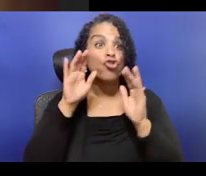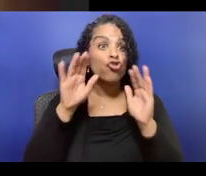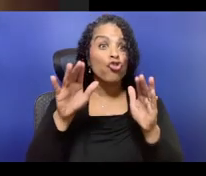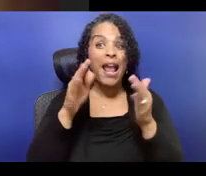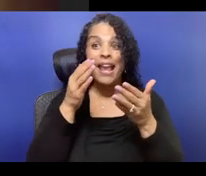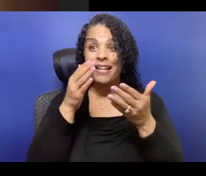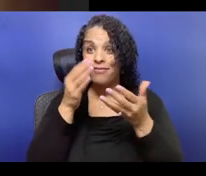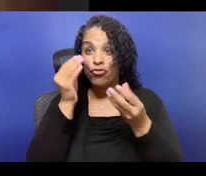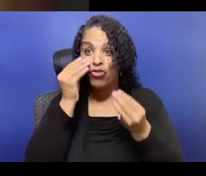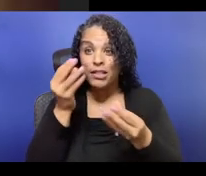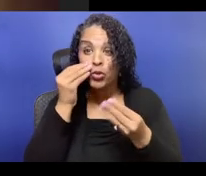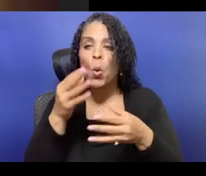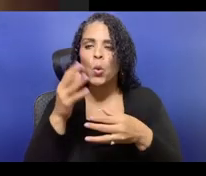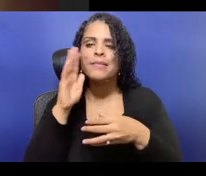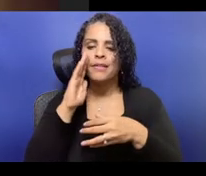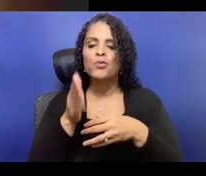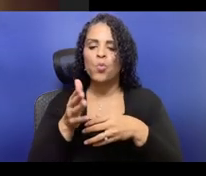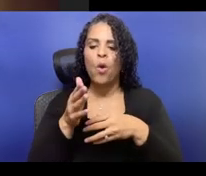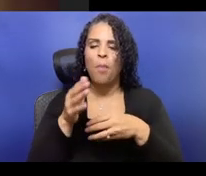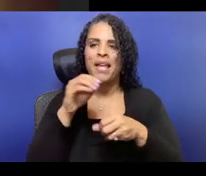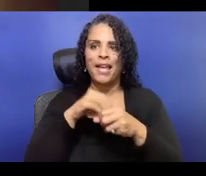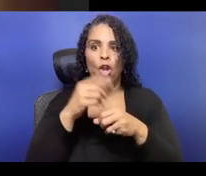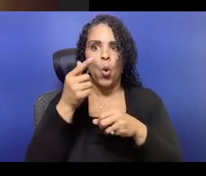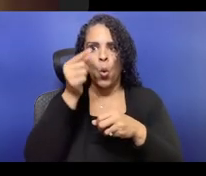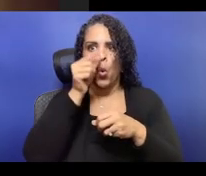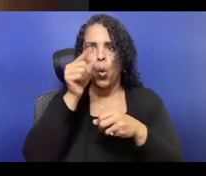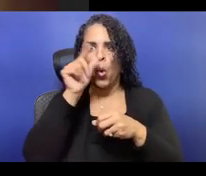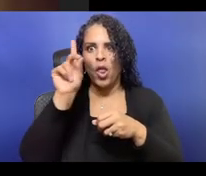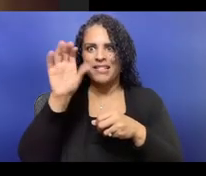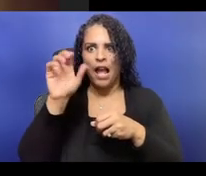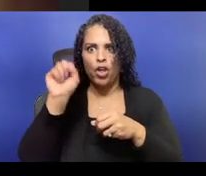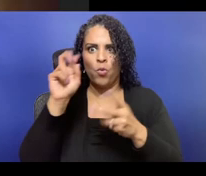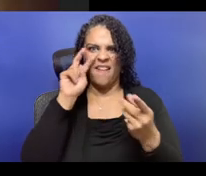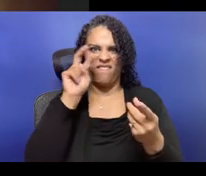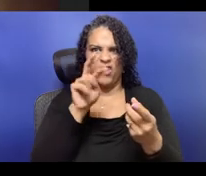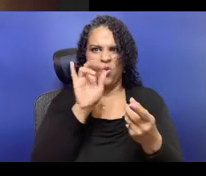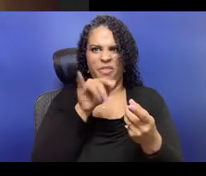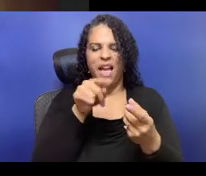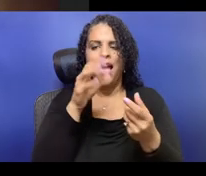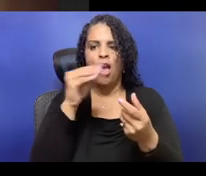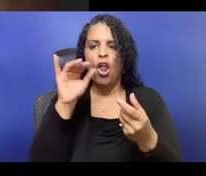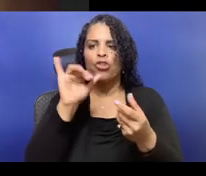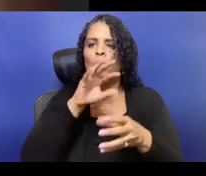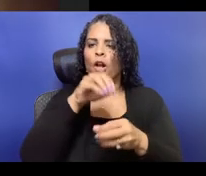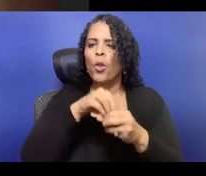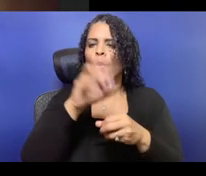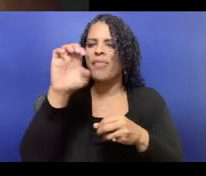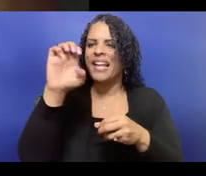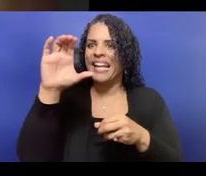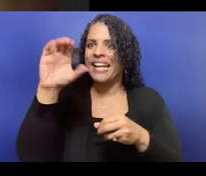to really be very clear about where that fear is coming from or where the uncomfortableness is.